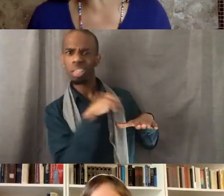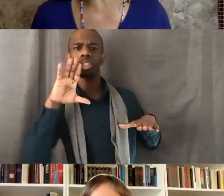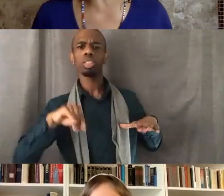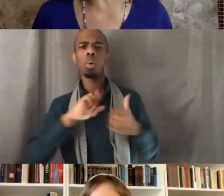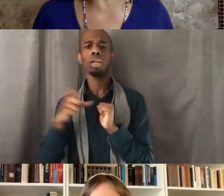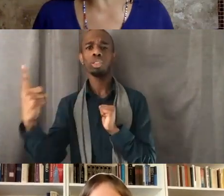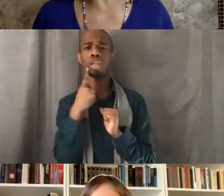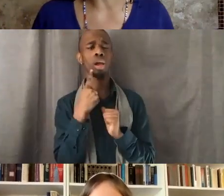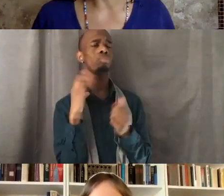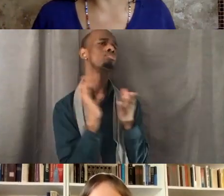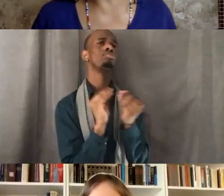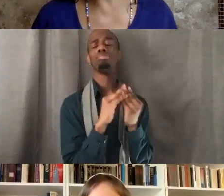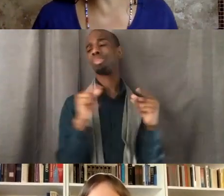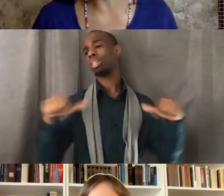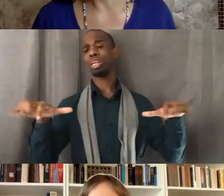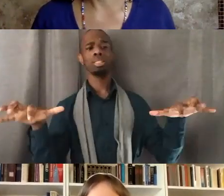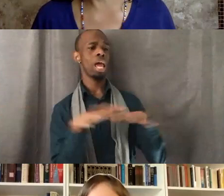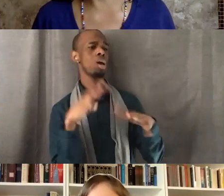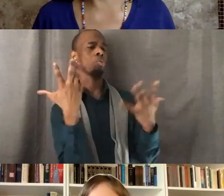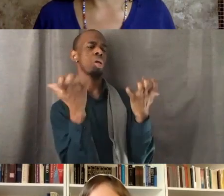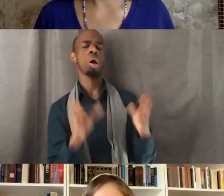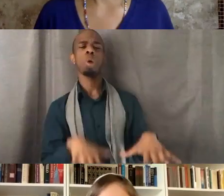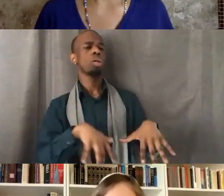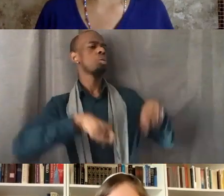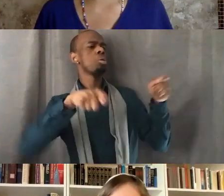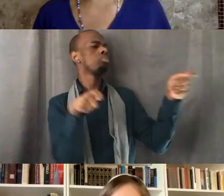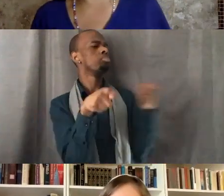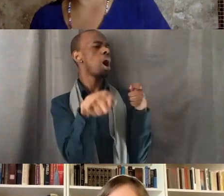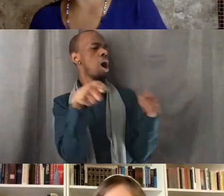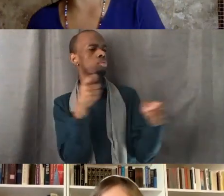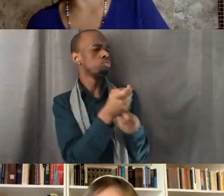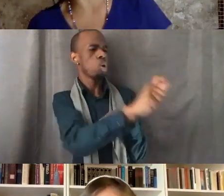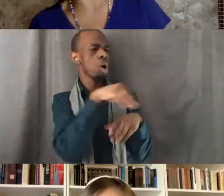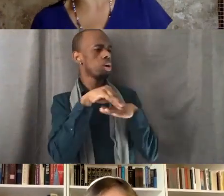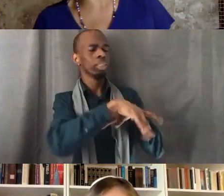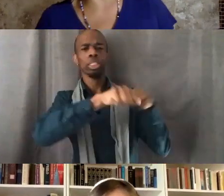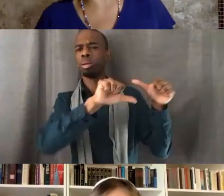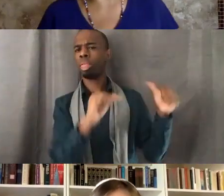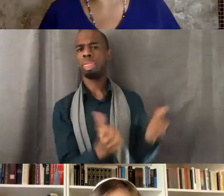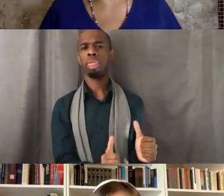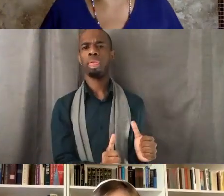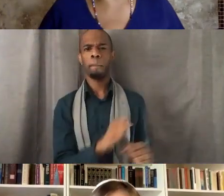is unceded and then have to get permission or money for anything, right?